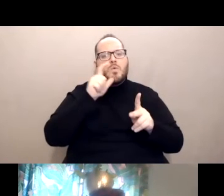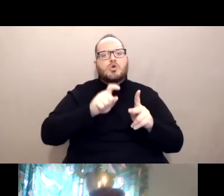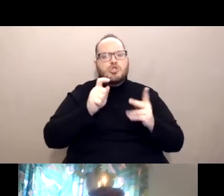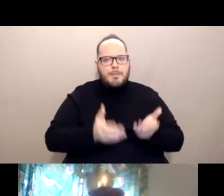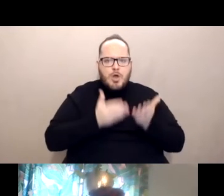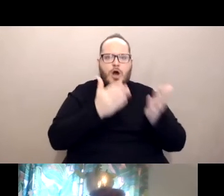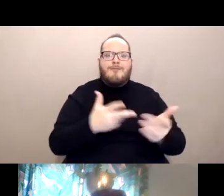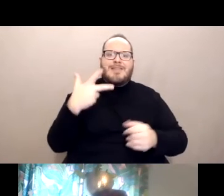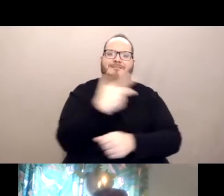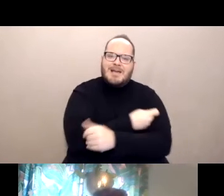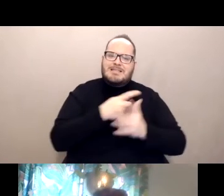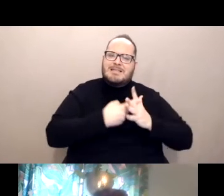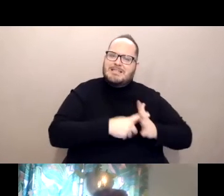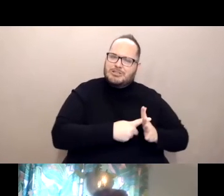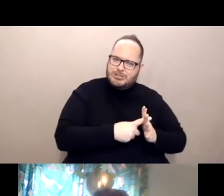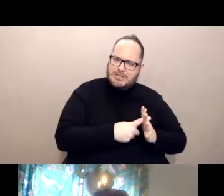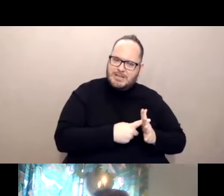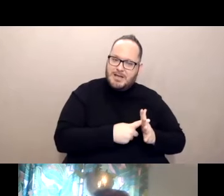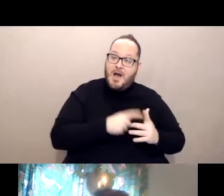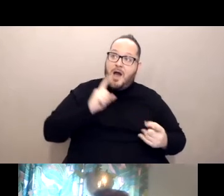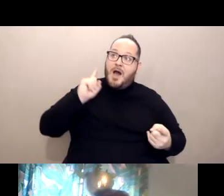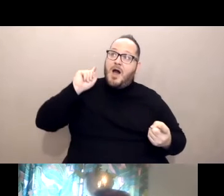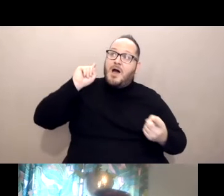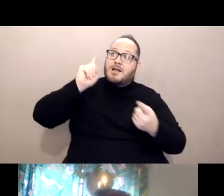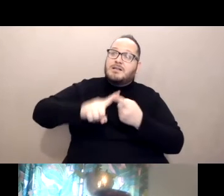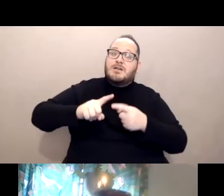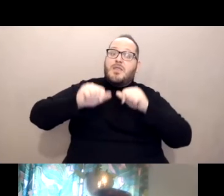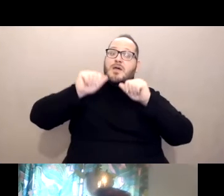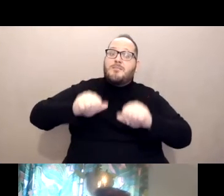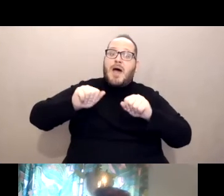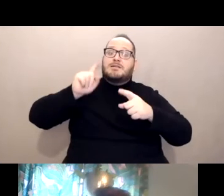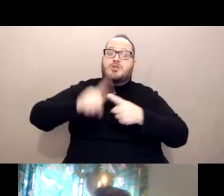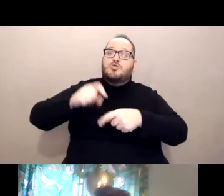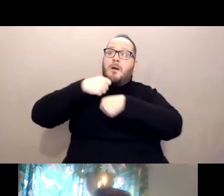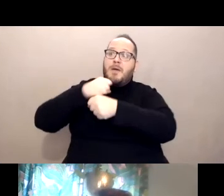initially until the capacity to manufacture and administer the vaccine increases.